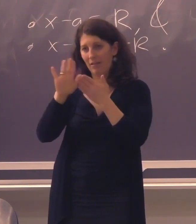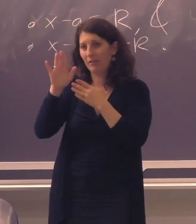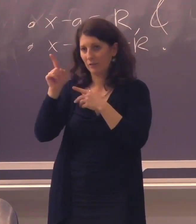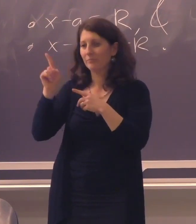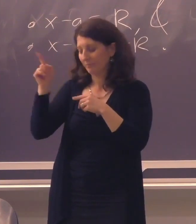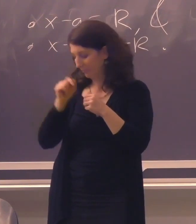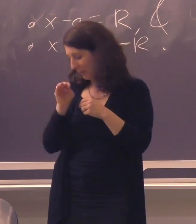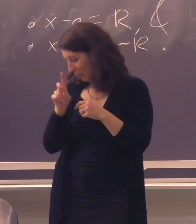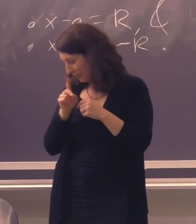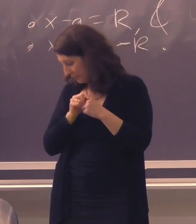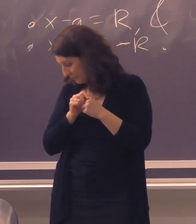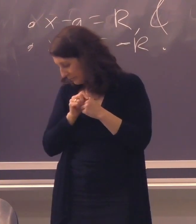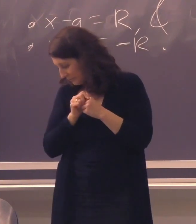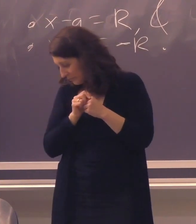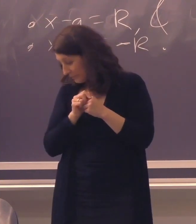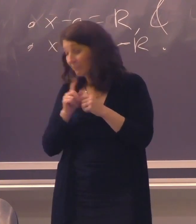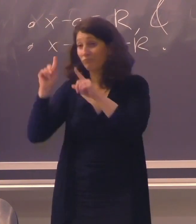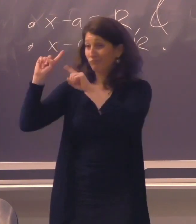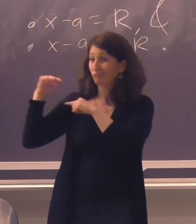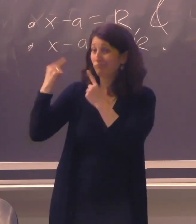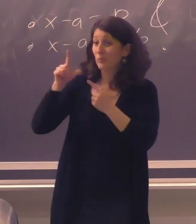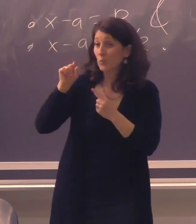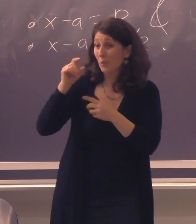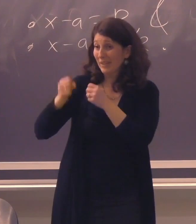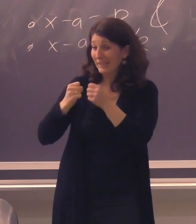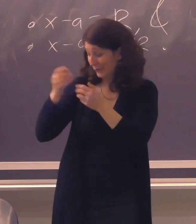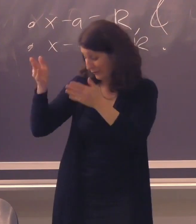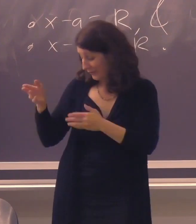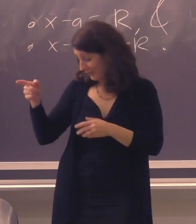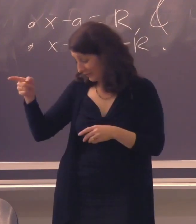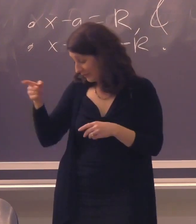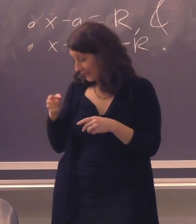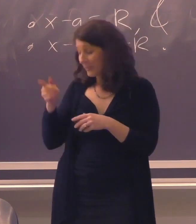He is a graduate of Gallaudet University and McDaniel College.